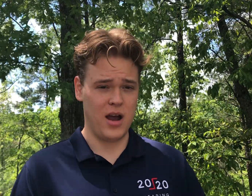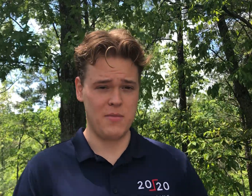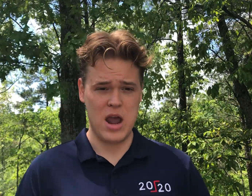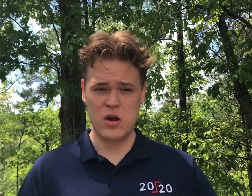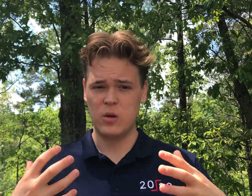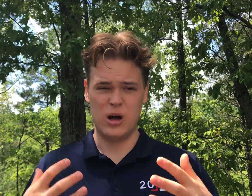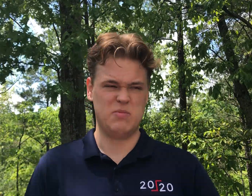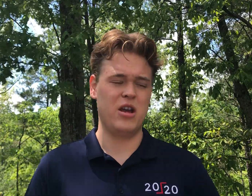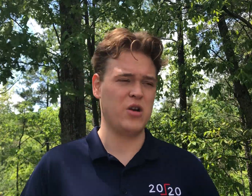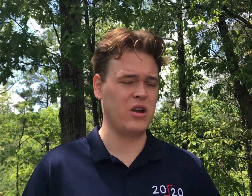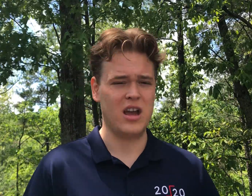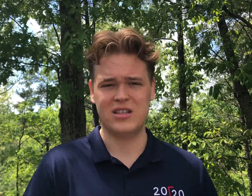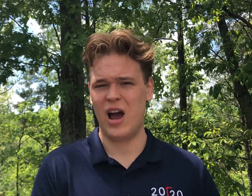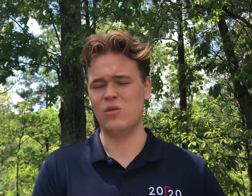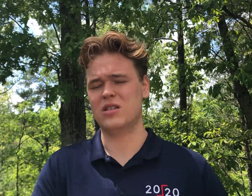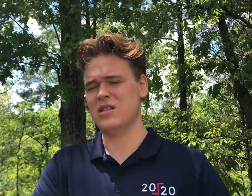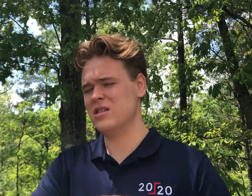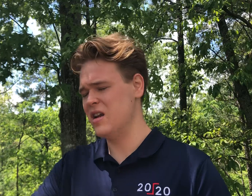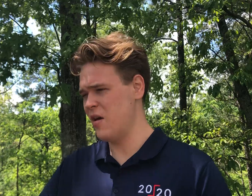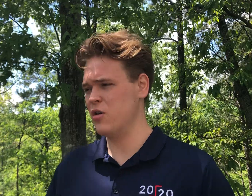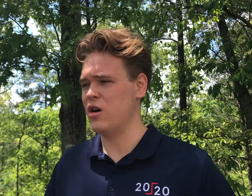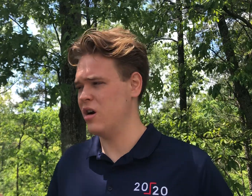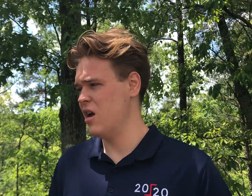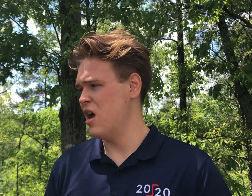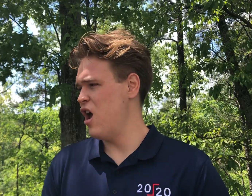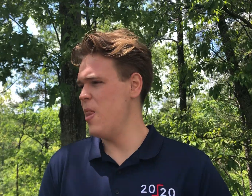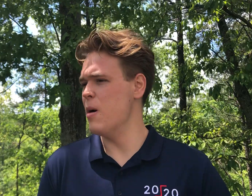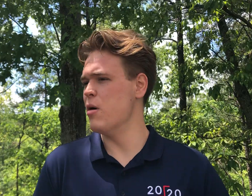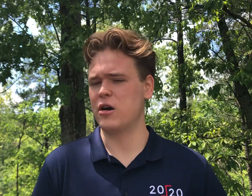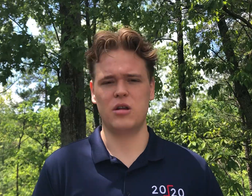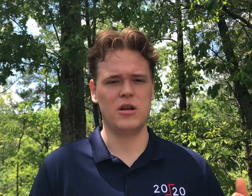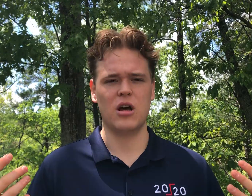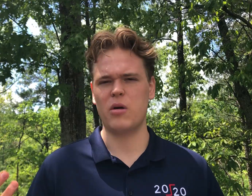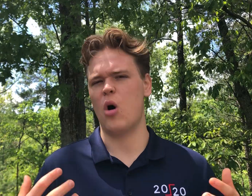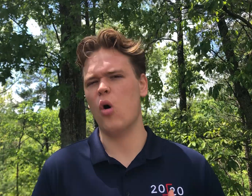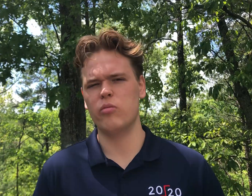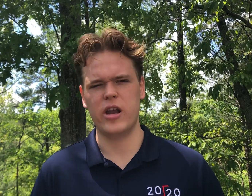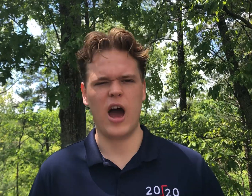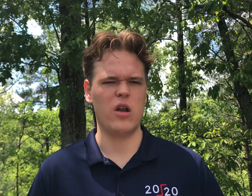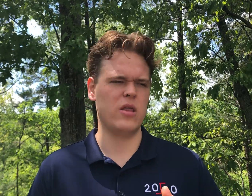My hearing loss, my hearing AIDS, that was never in the books to be something to hold me down,